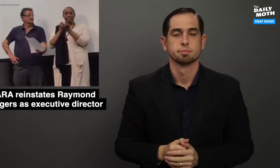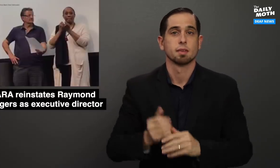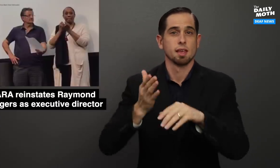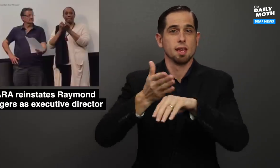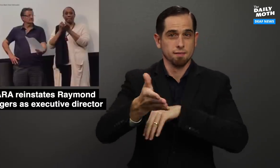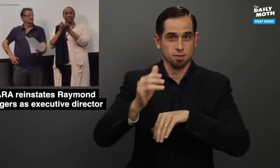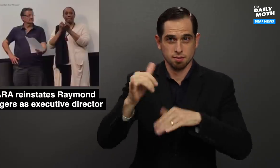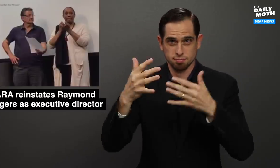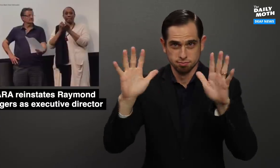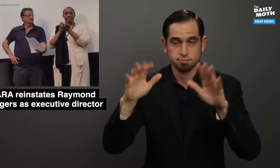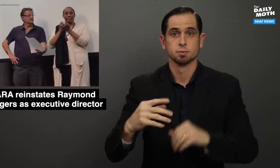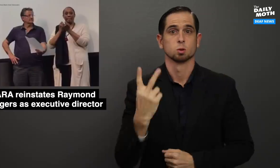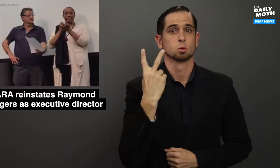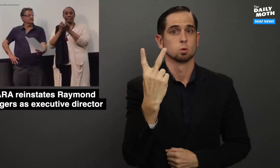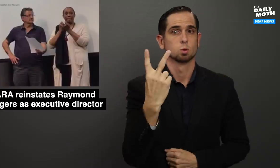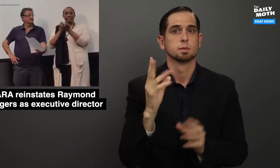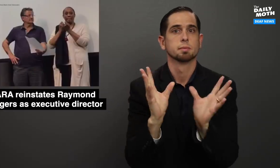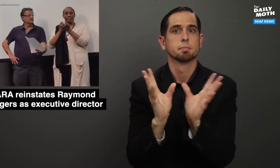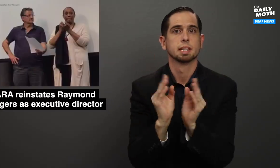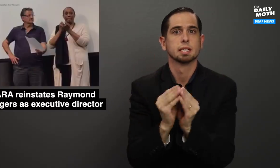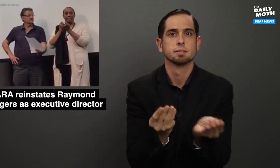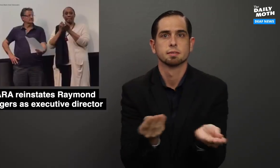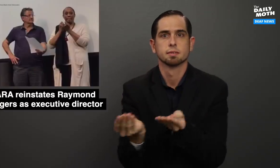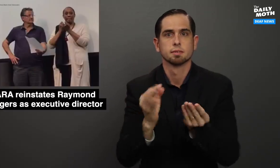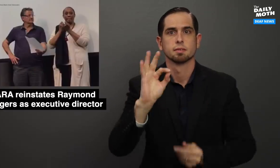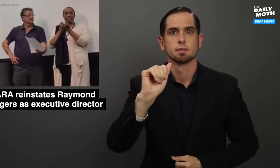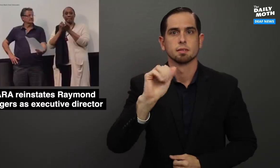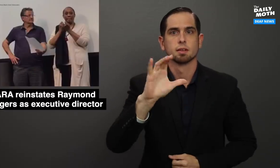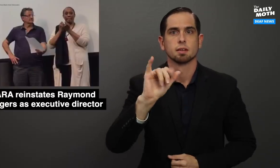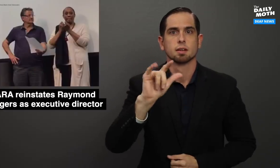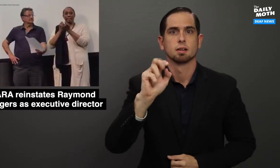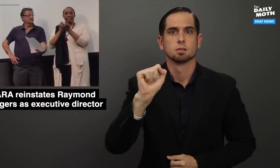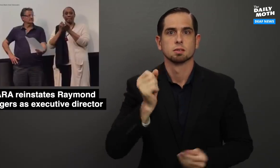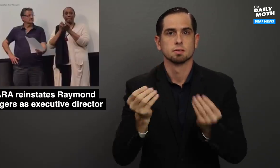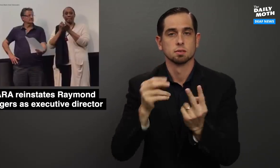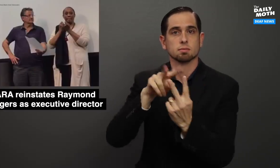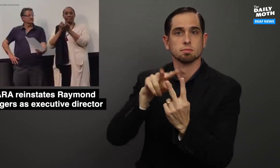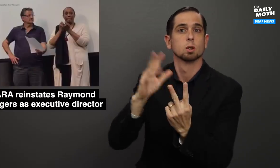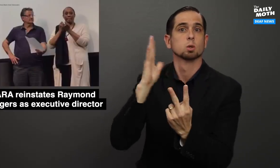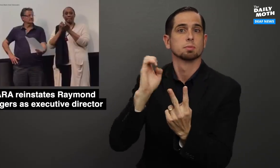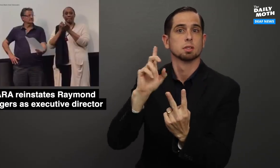After this, two meeting facilitators who used to be